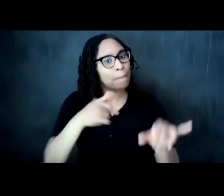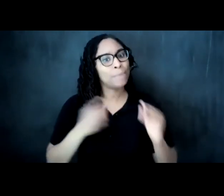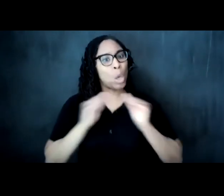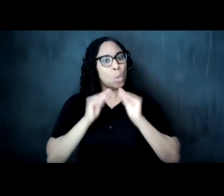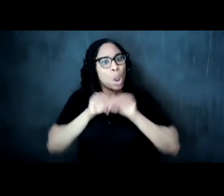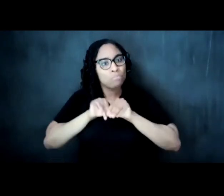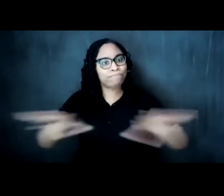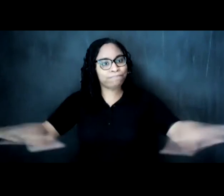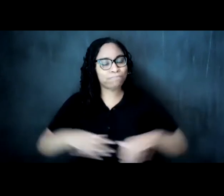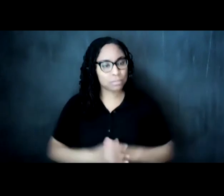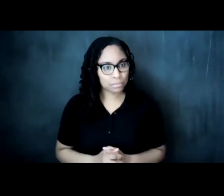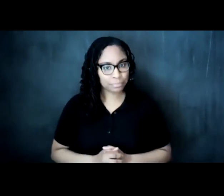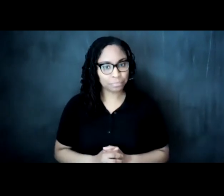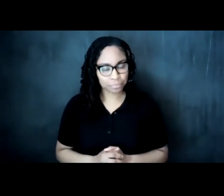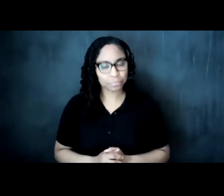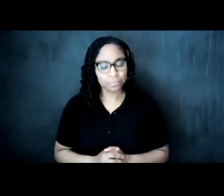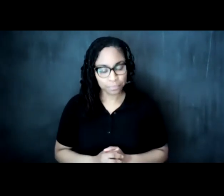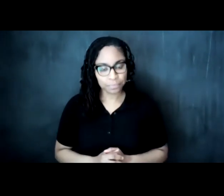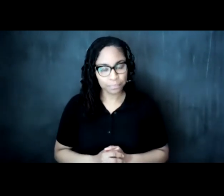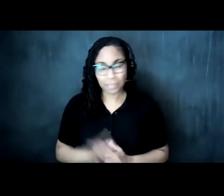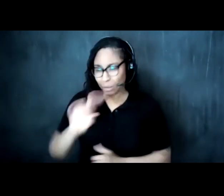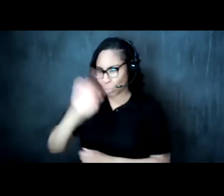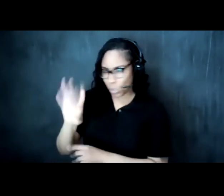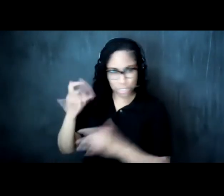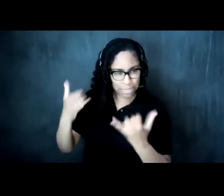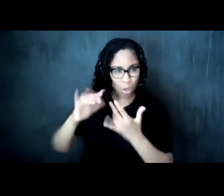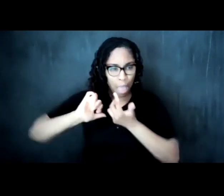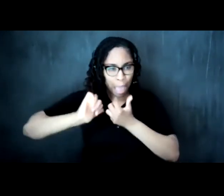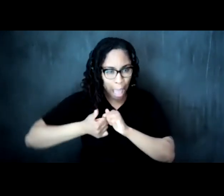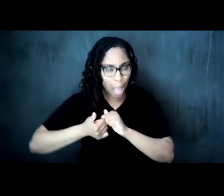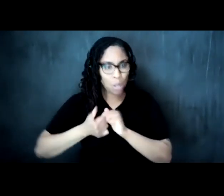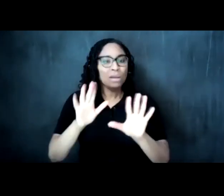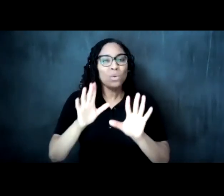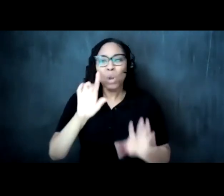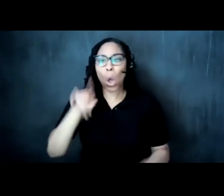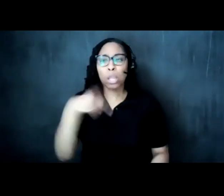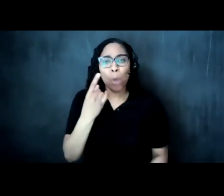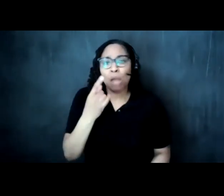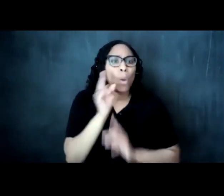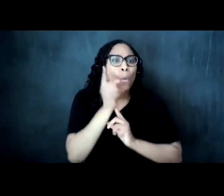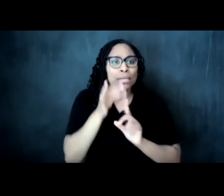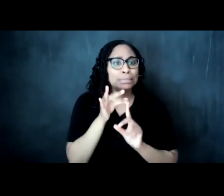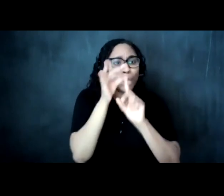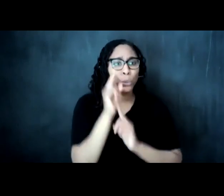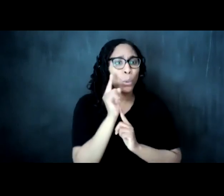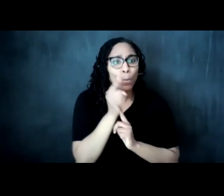the question is how we do this in a way that moves beyond tokenism how we do it in a way that moves